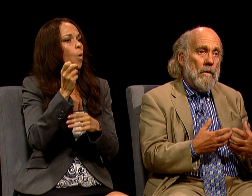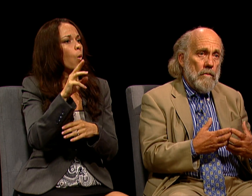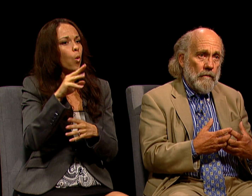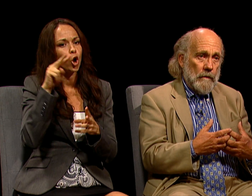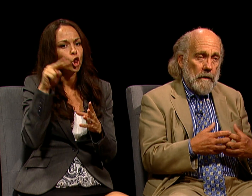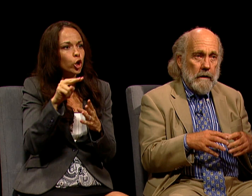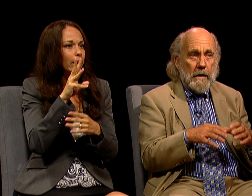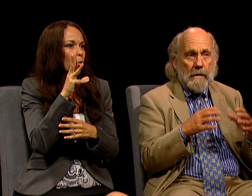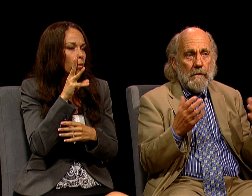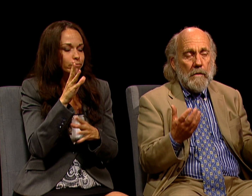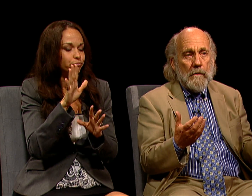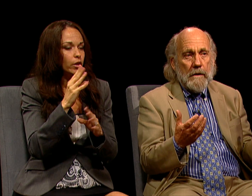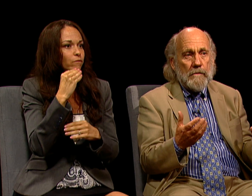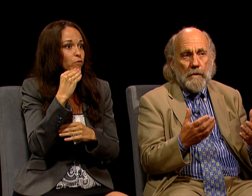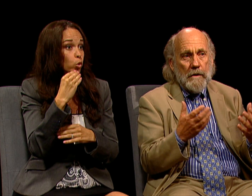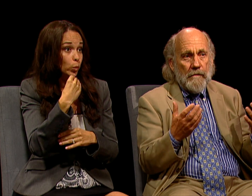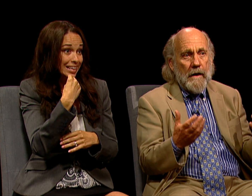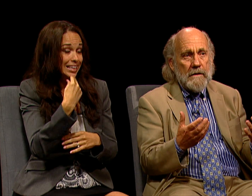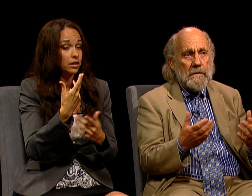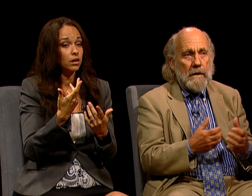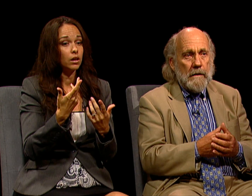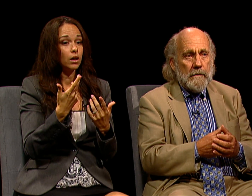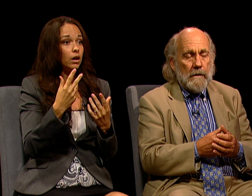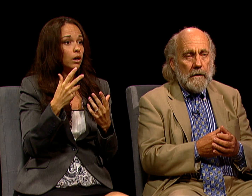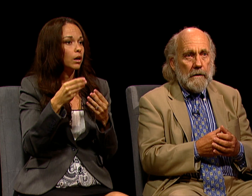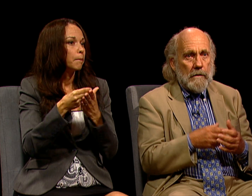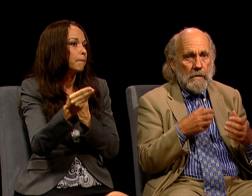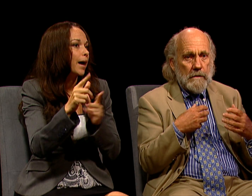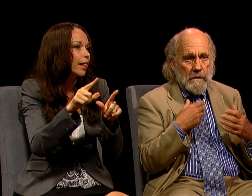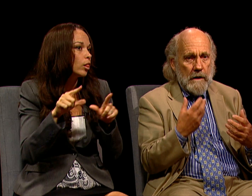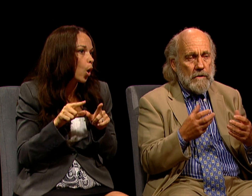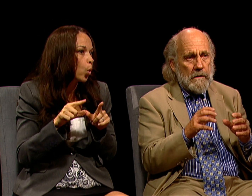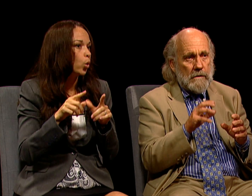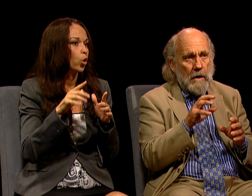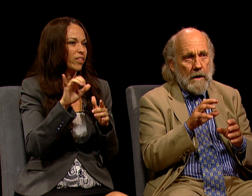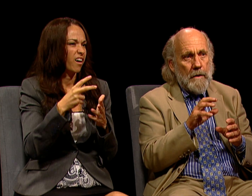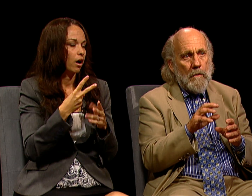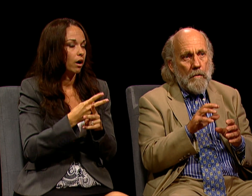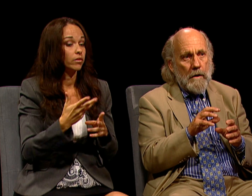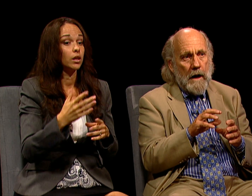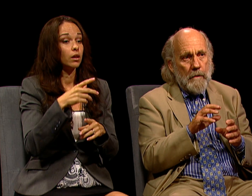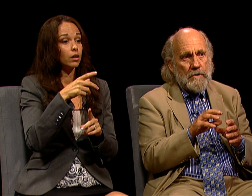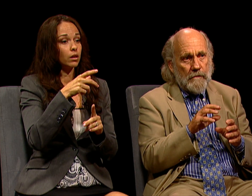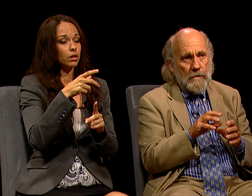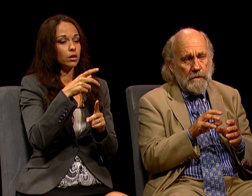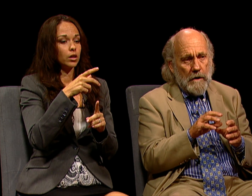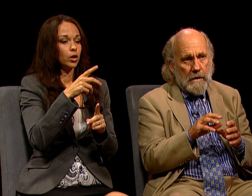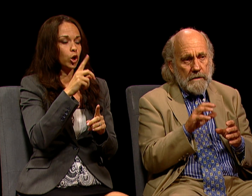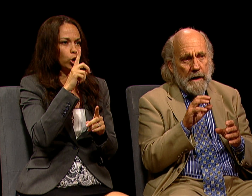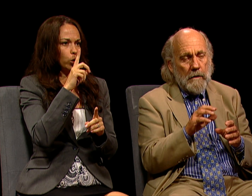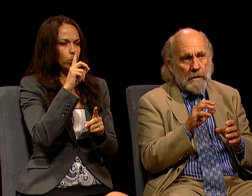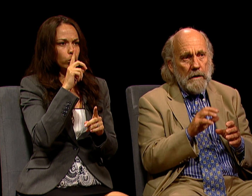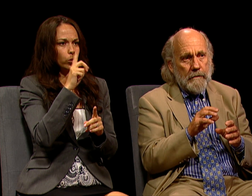IT'S REALLY A FASCINATING DISCUSSION TO TALK ABOUT HOW MUCH OUR FOOD COST AND HOW LITTLE OF IT